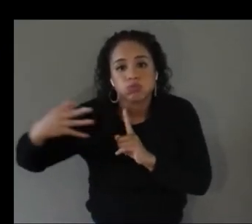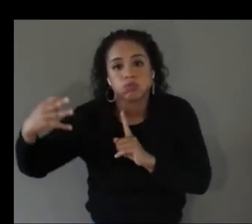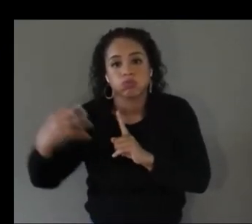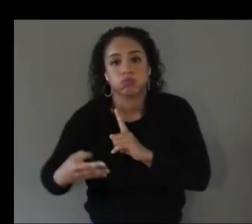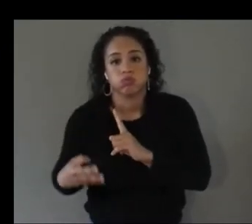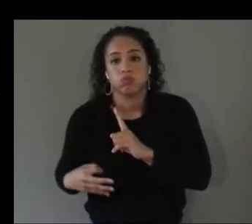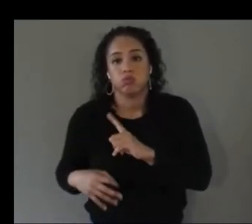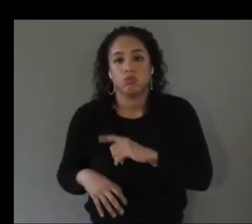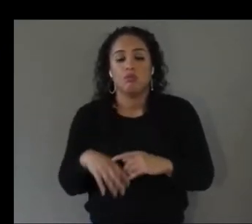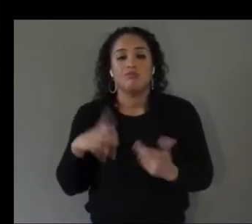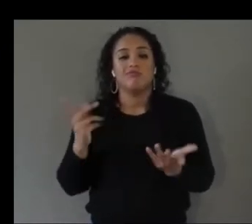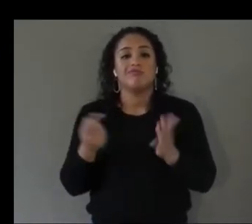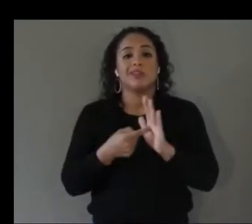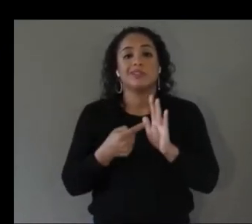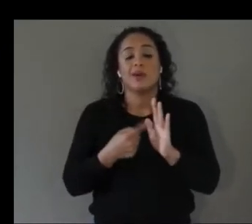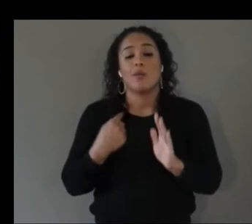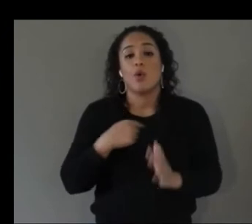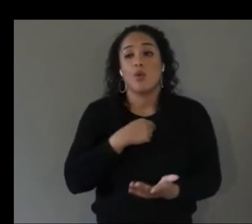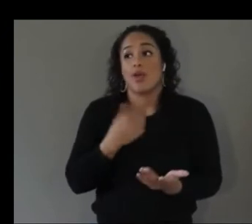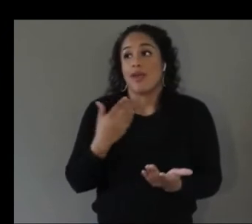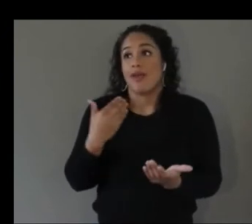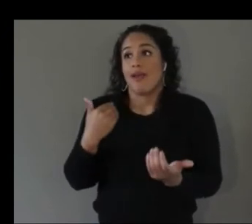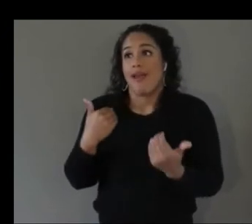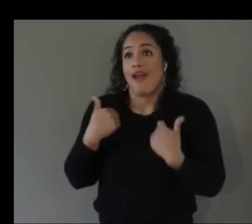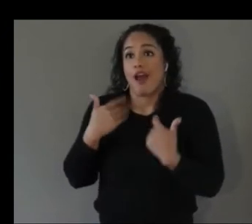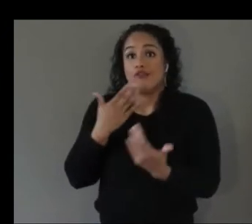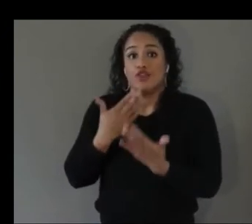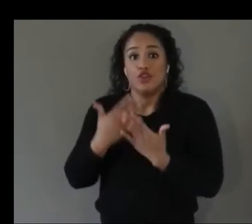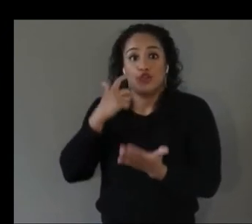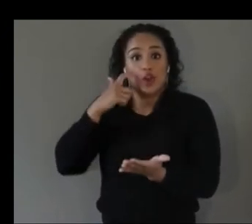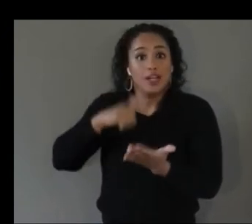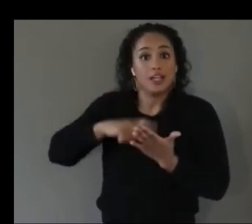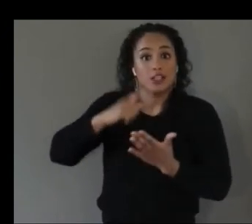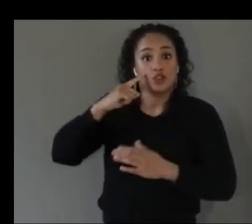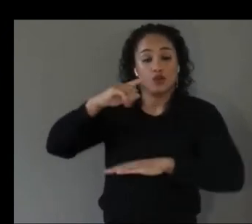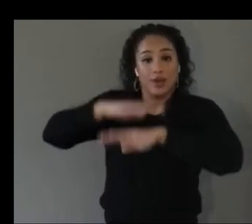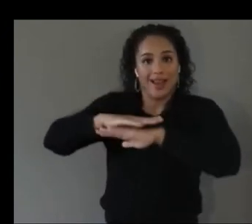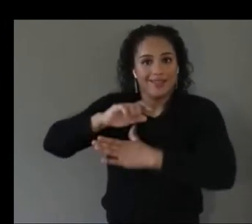good recognizer for desks but not for other types of um things in your environment yeah